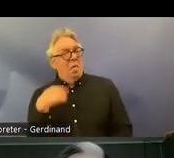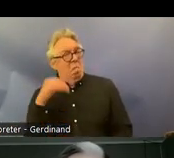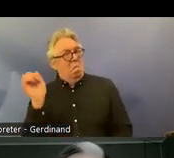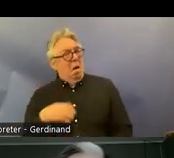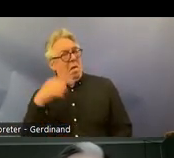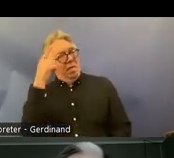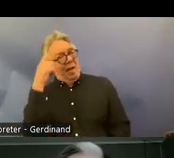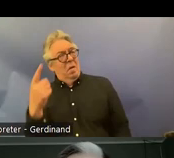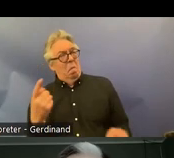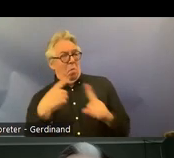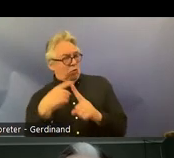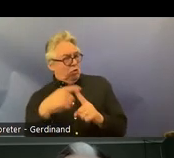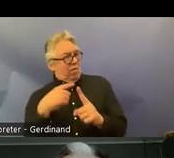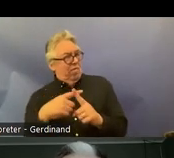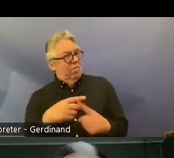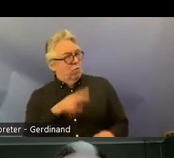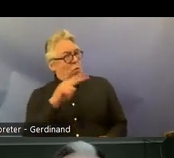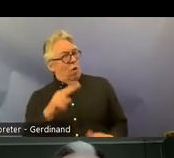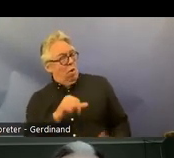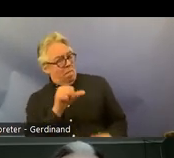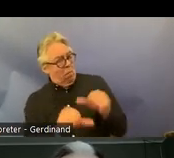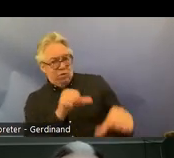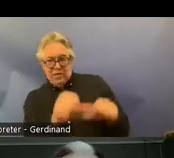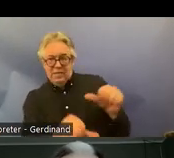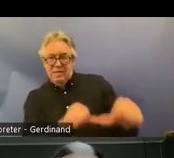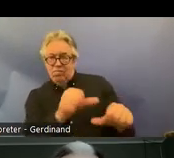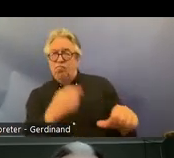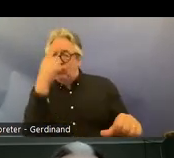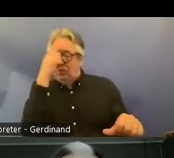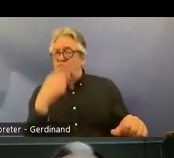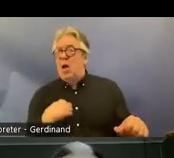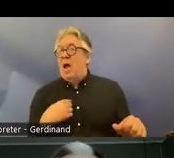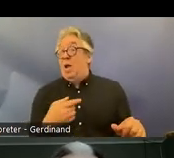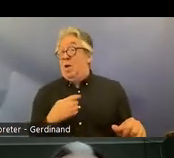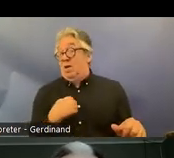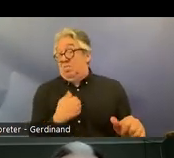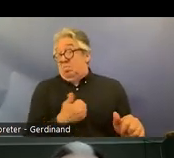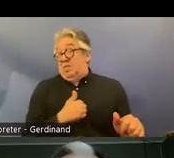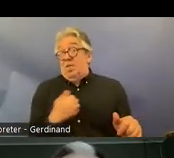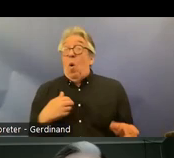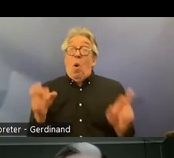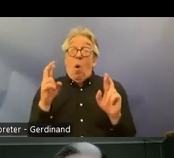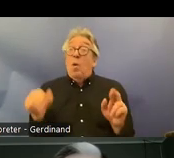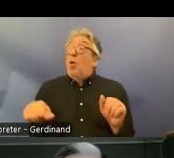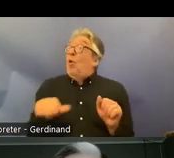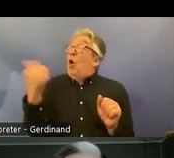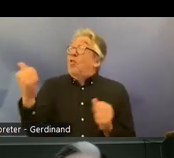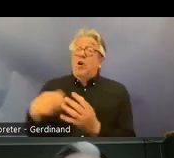Norway and and I personally hope that other Nordic countries um get maybe